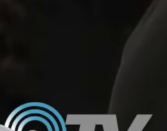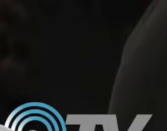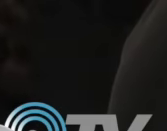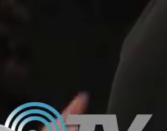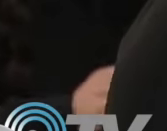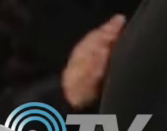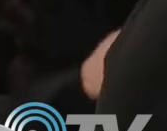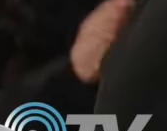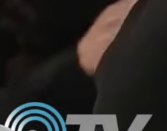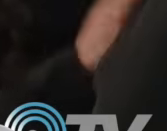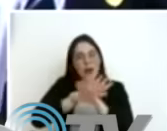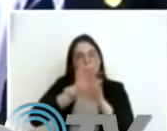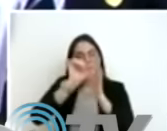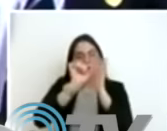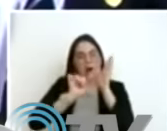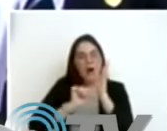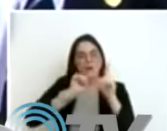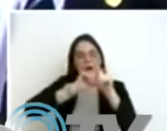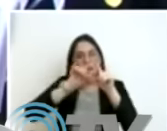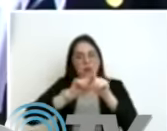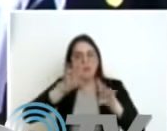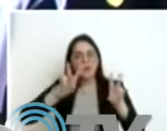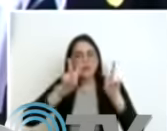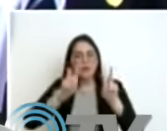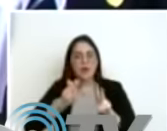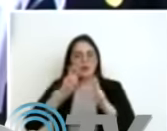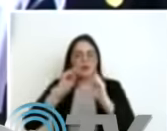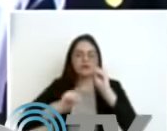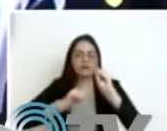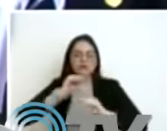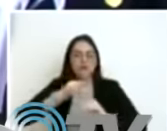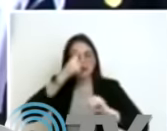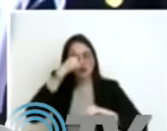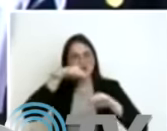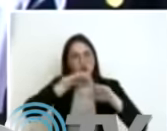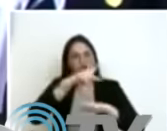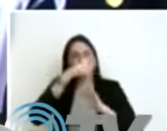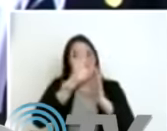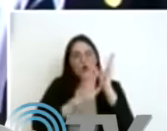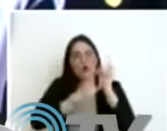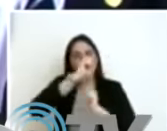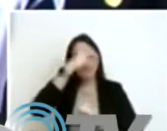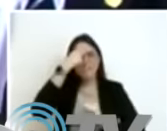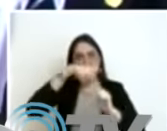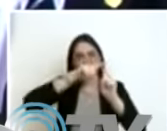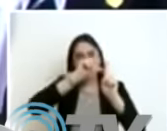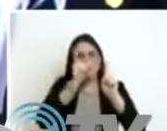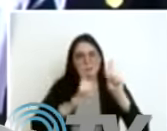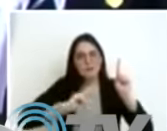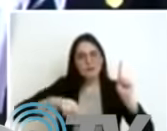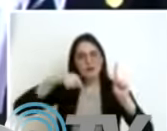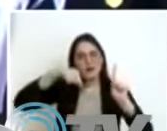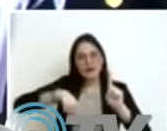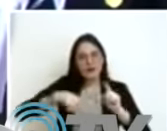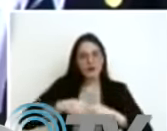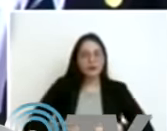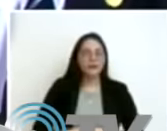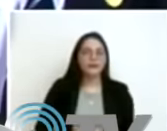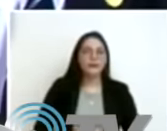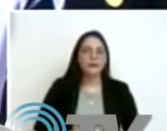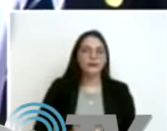, adds and repeals various provisions of the political constitution of the States is approved in general and in particular. United